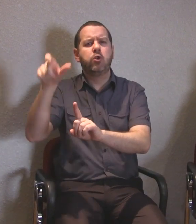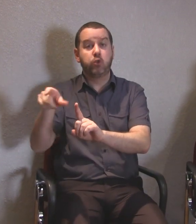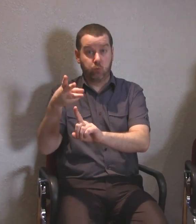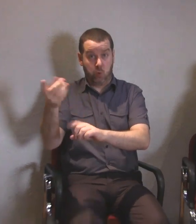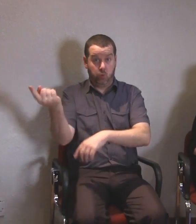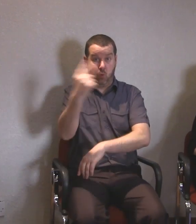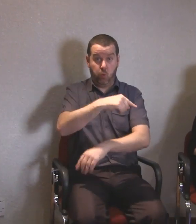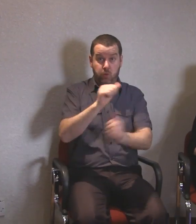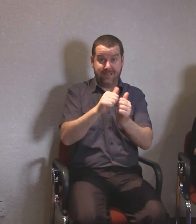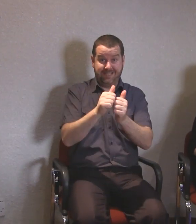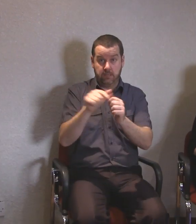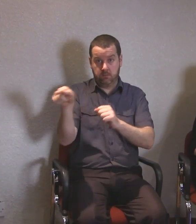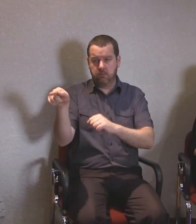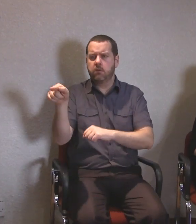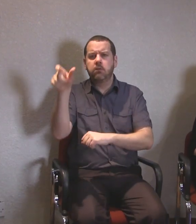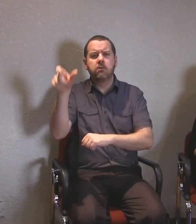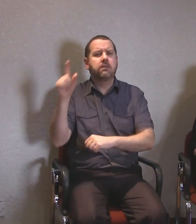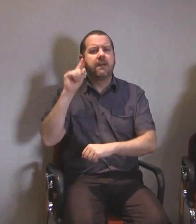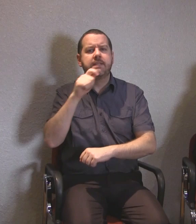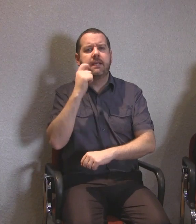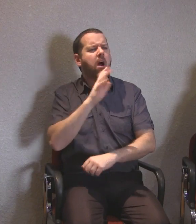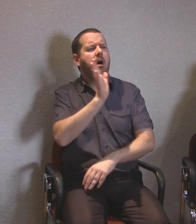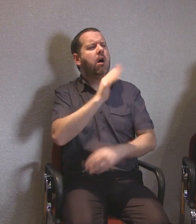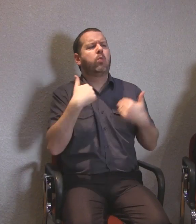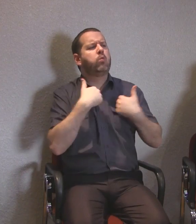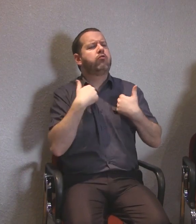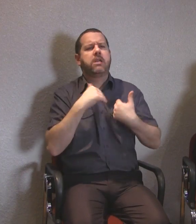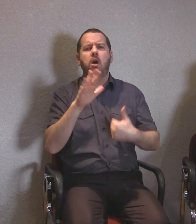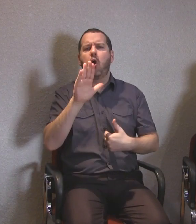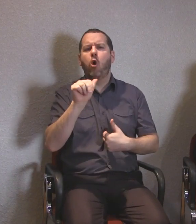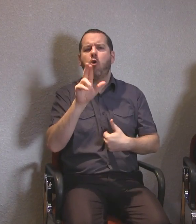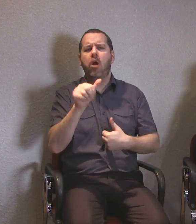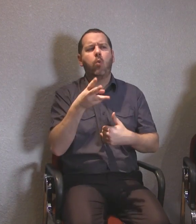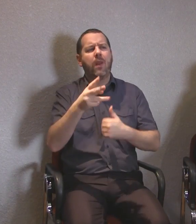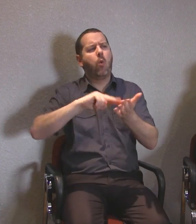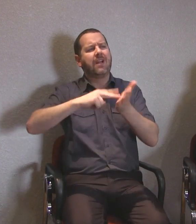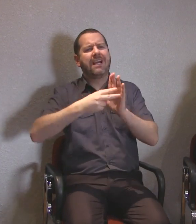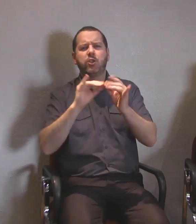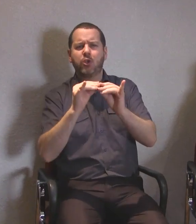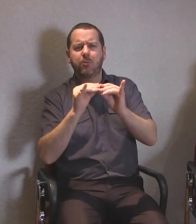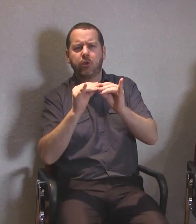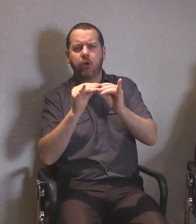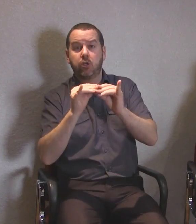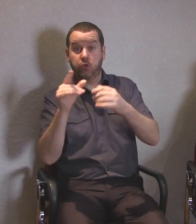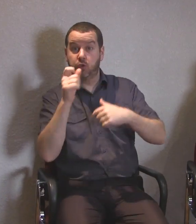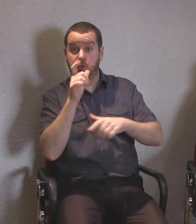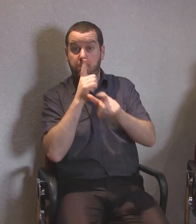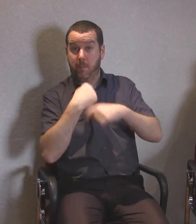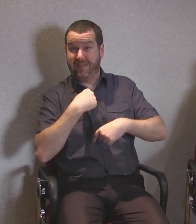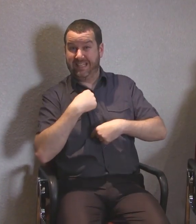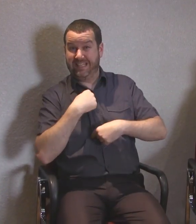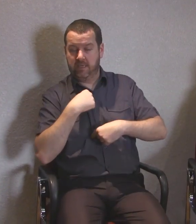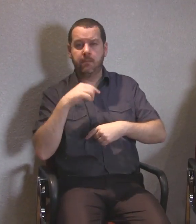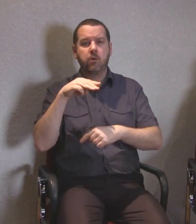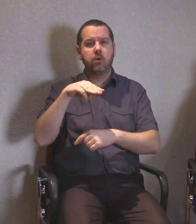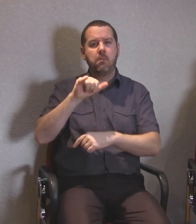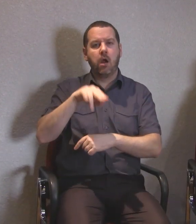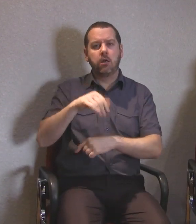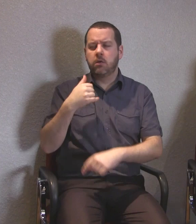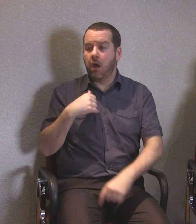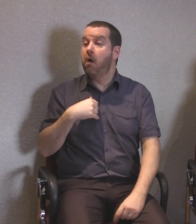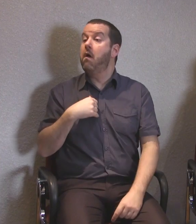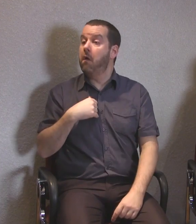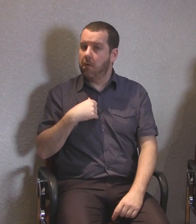She was talking about me, but Martin called me and said an interpreter called Laura was coming